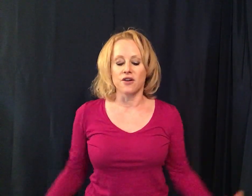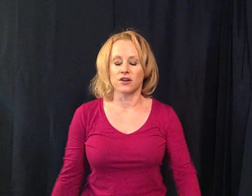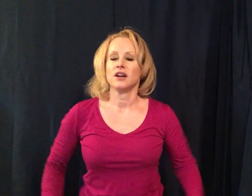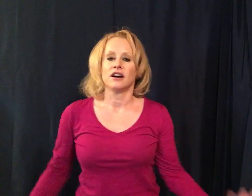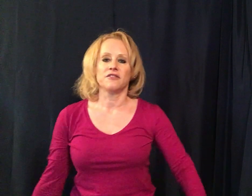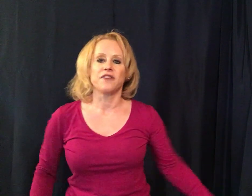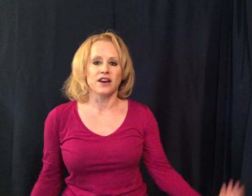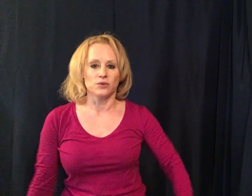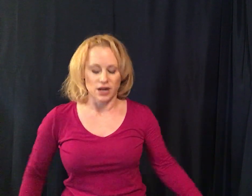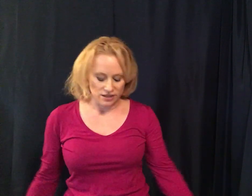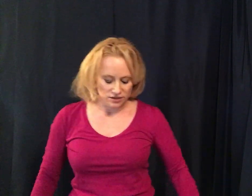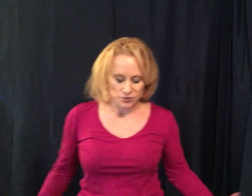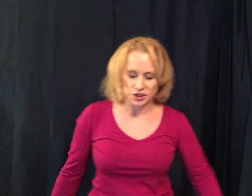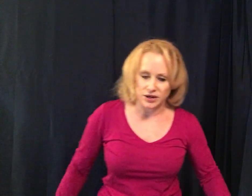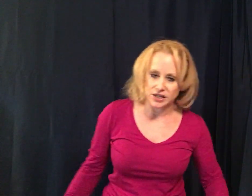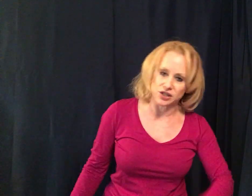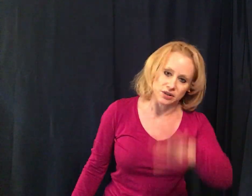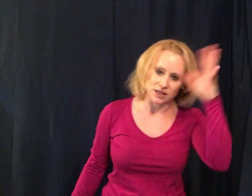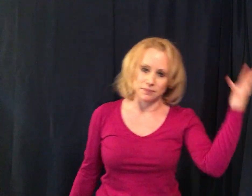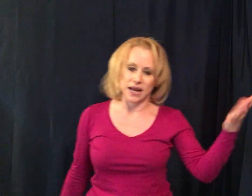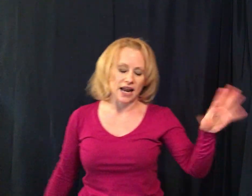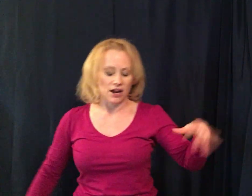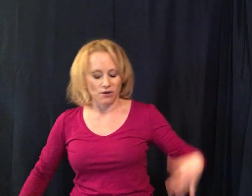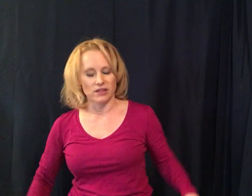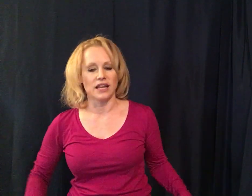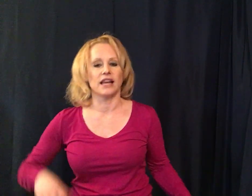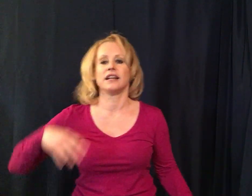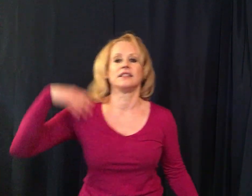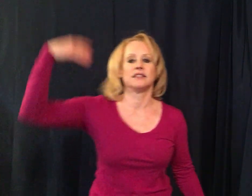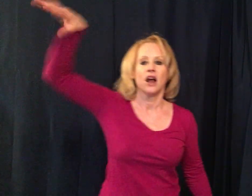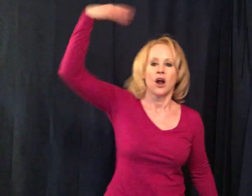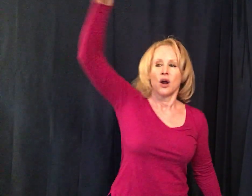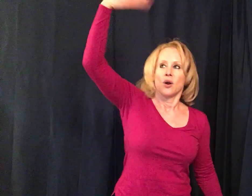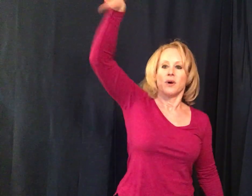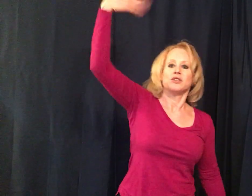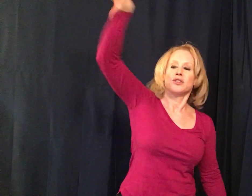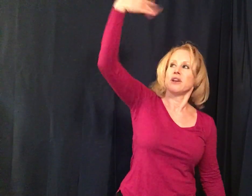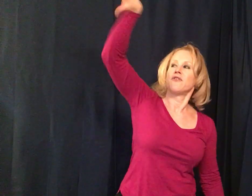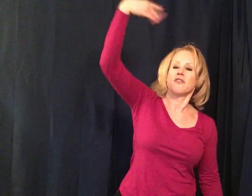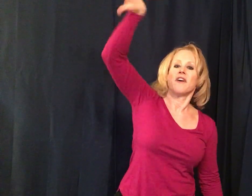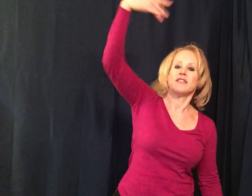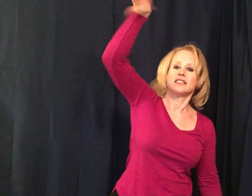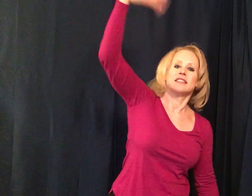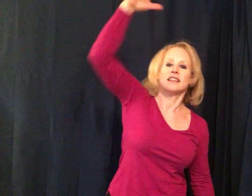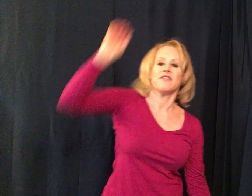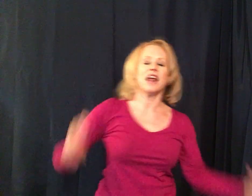a final one which you can do at the beginning or at the end is one two three four five six seven